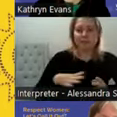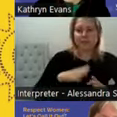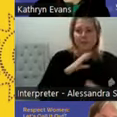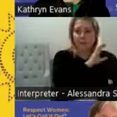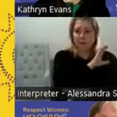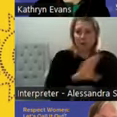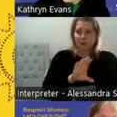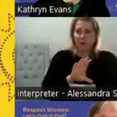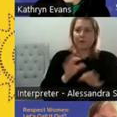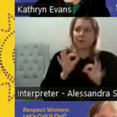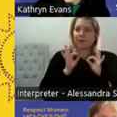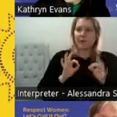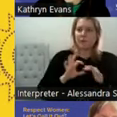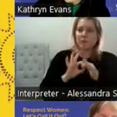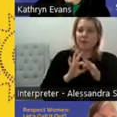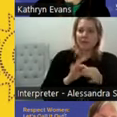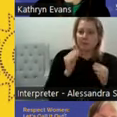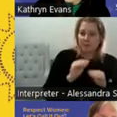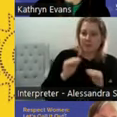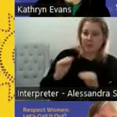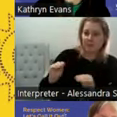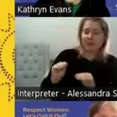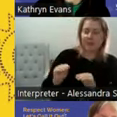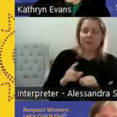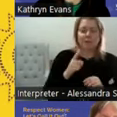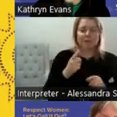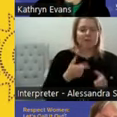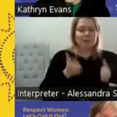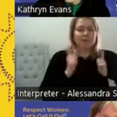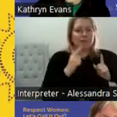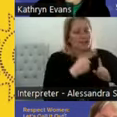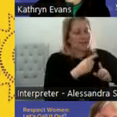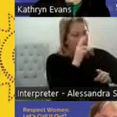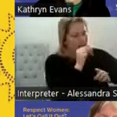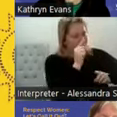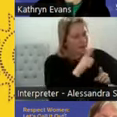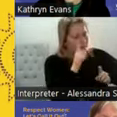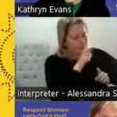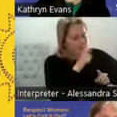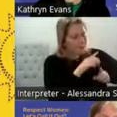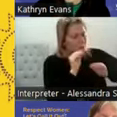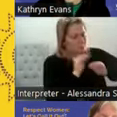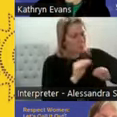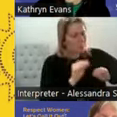Furthermore, consumer stated that young people are receiving zero LGBTQ+ plus education in school